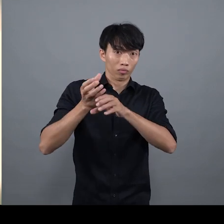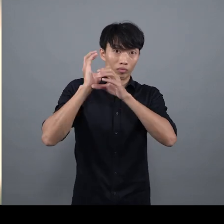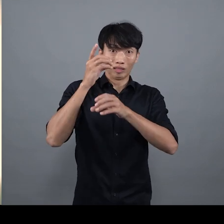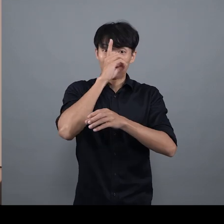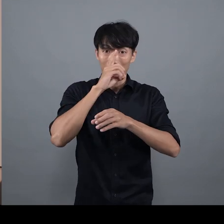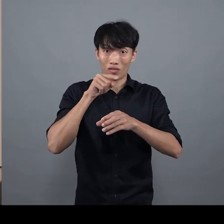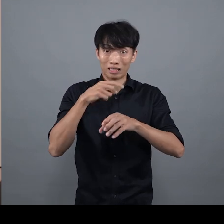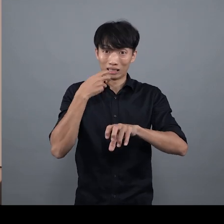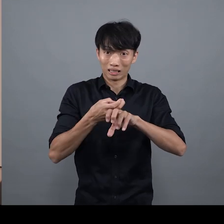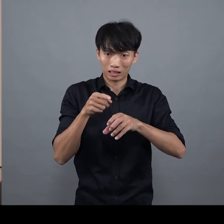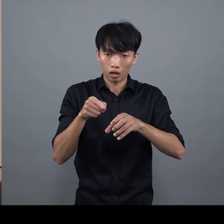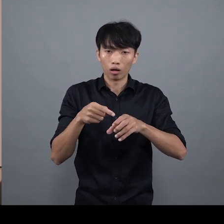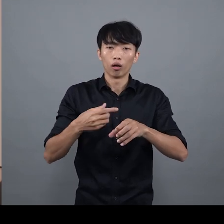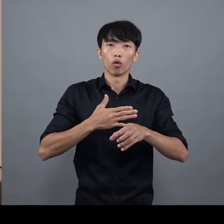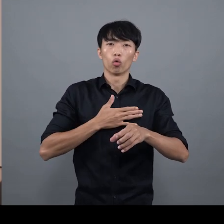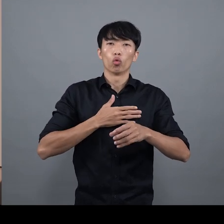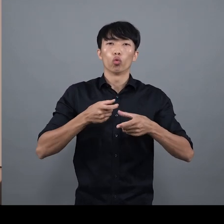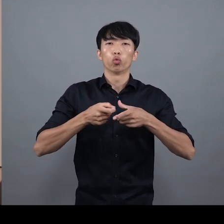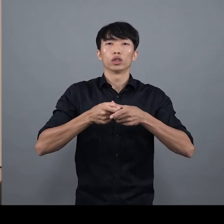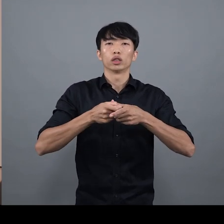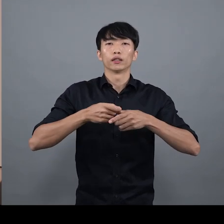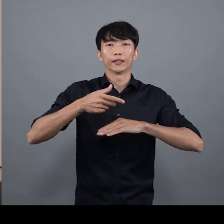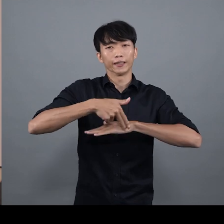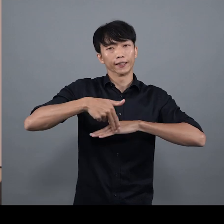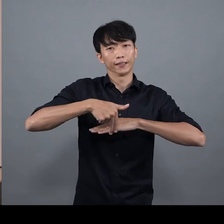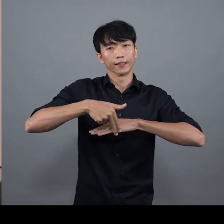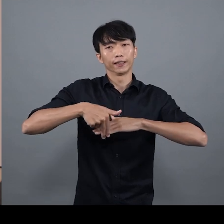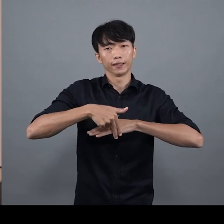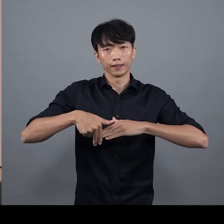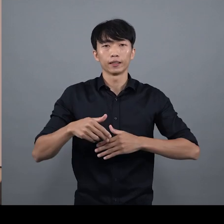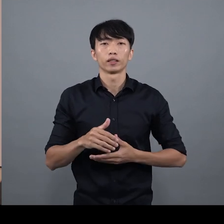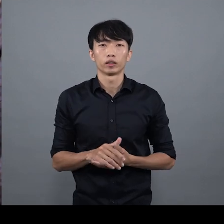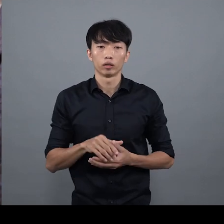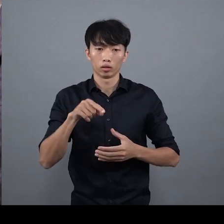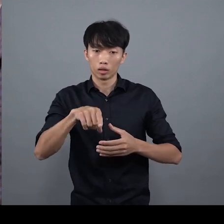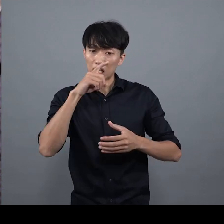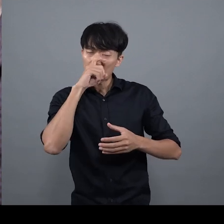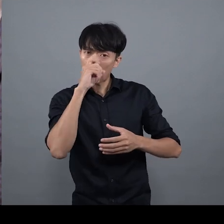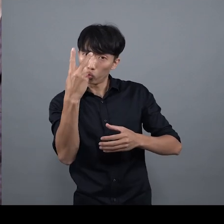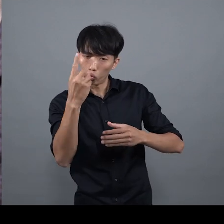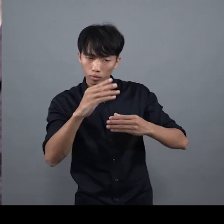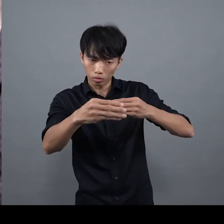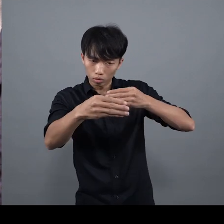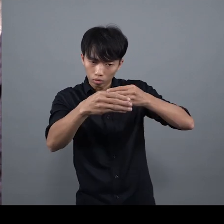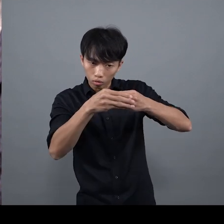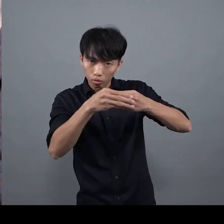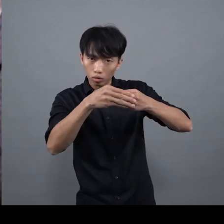Cliff Sun: [Cantonese] This cocktail shaker was designed by Kin Hip Its body is made of two plastic layers